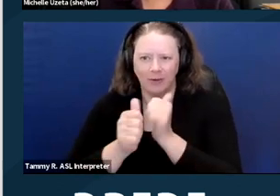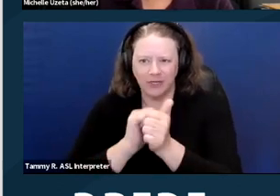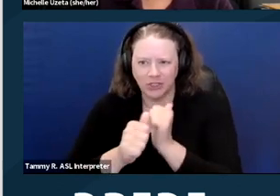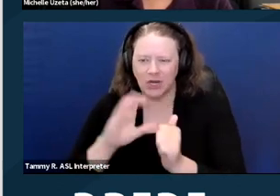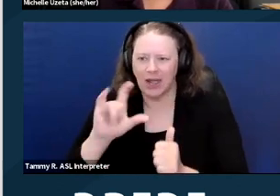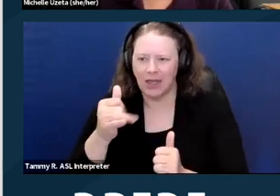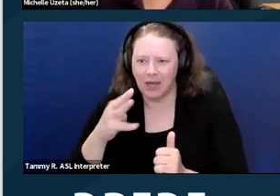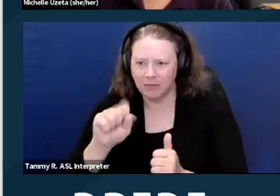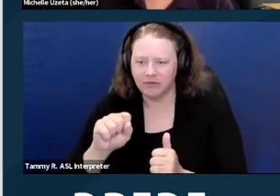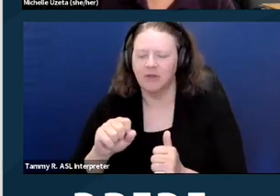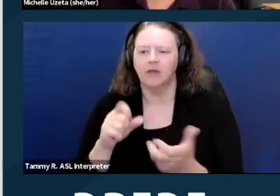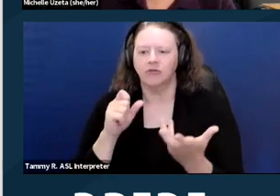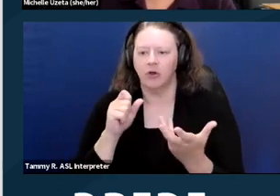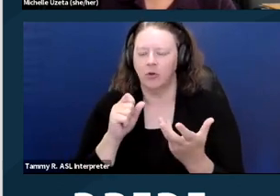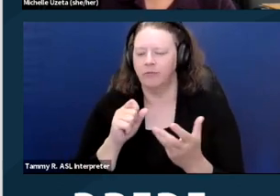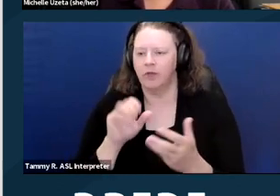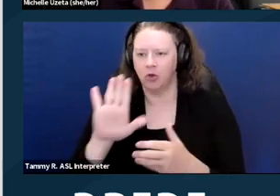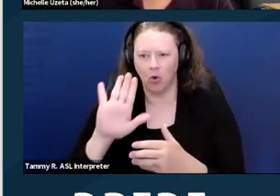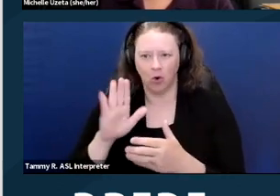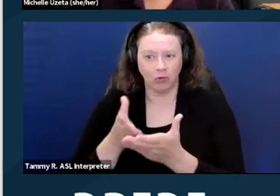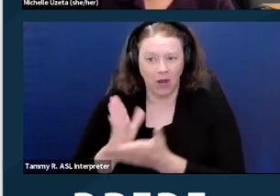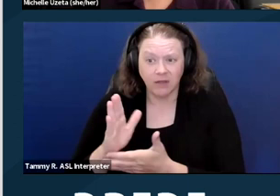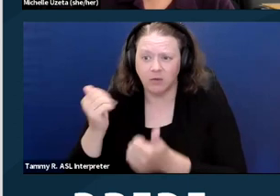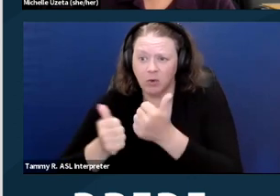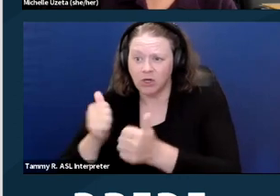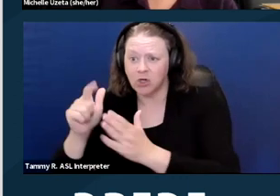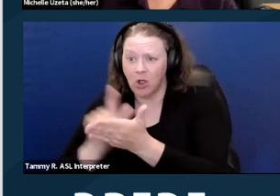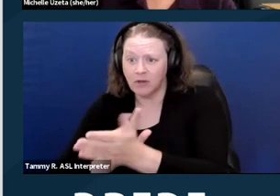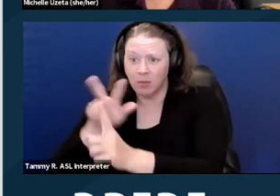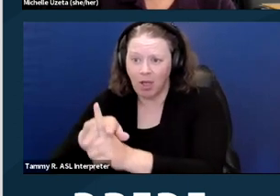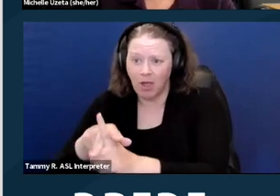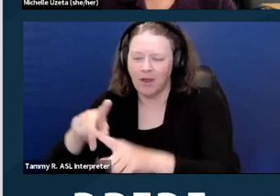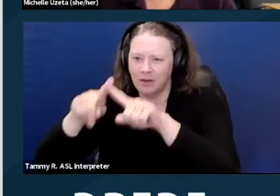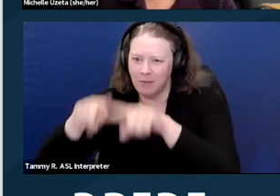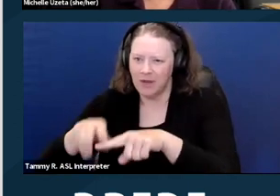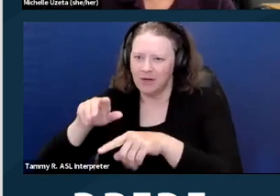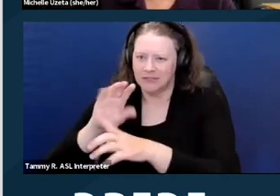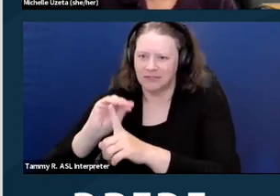or the rights that you have will really depend on the circumstances of your particular situation.